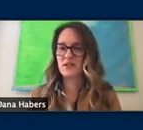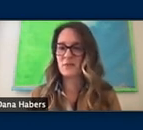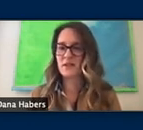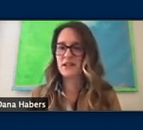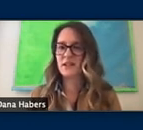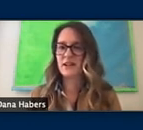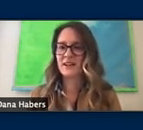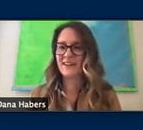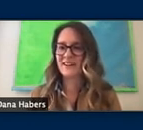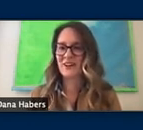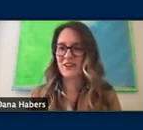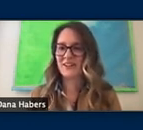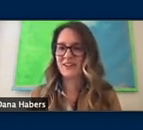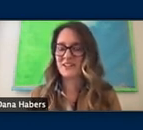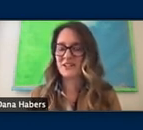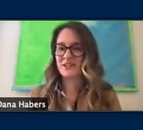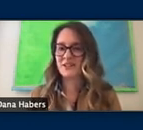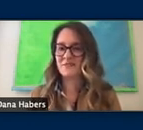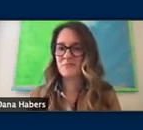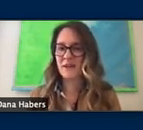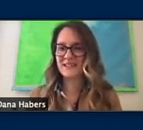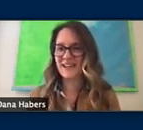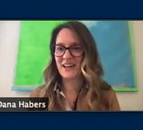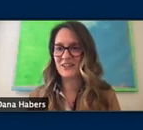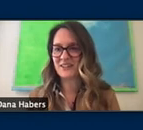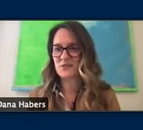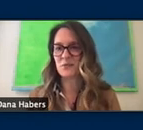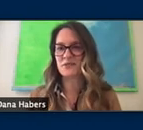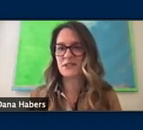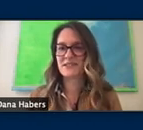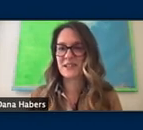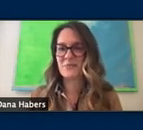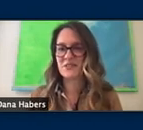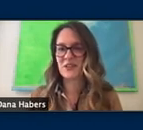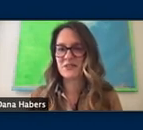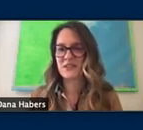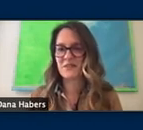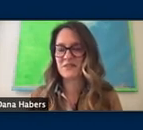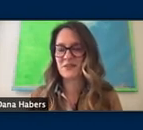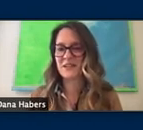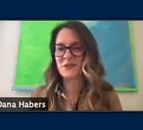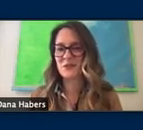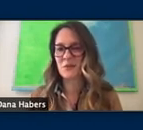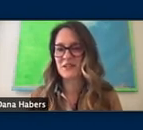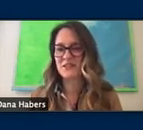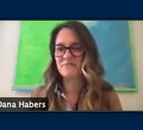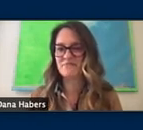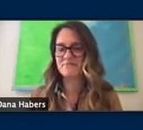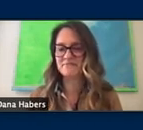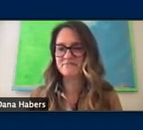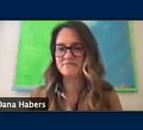that we are continuing to band together as Wolverines and keep each other safe. So thank you so much.